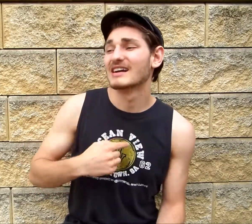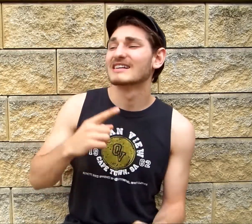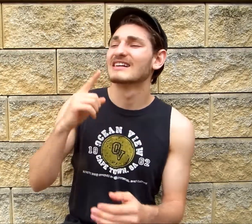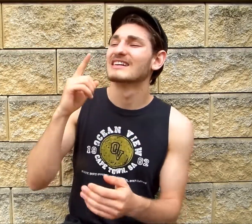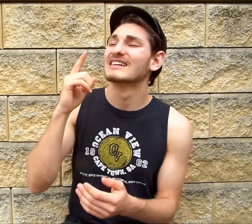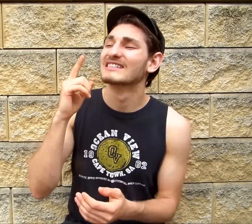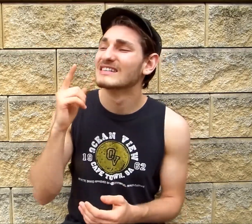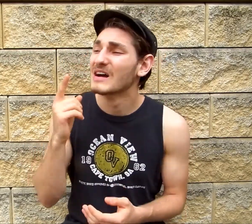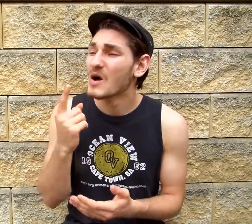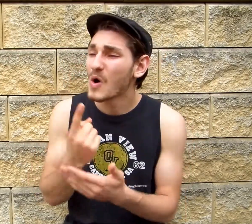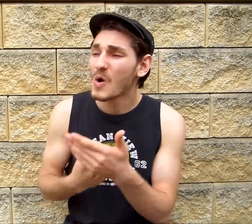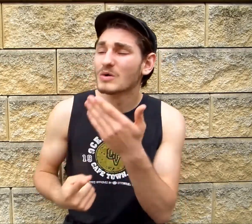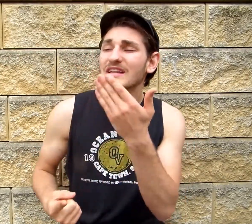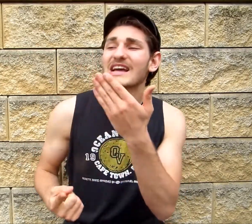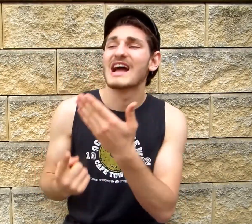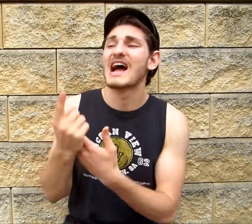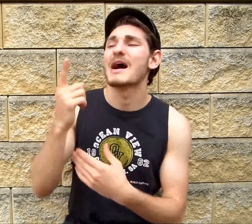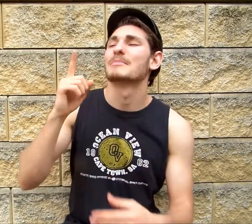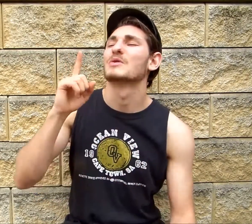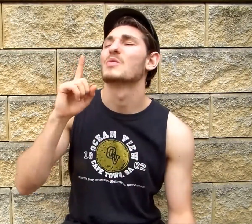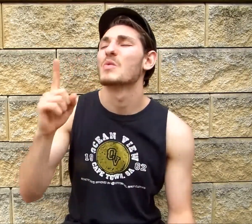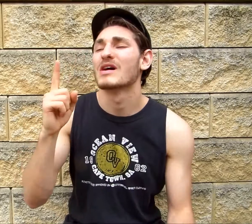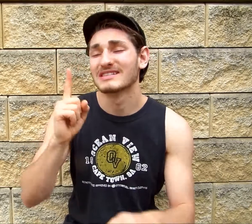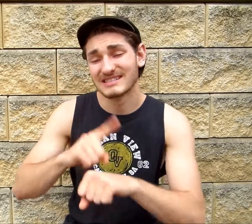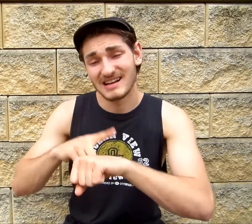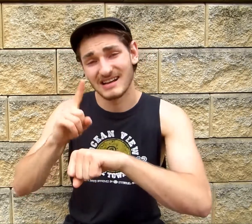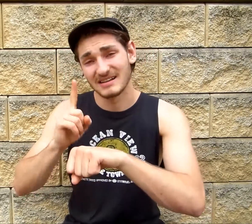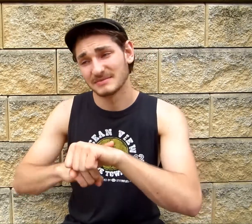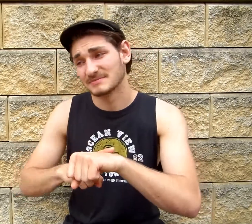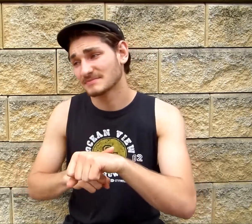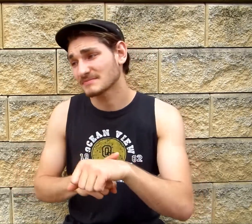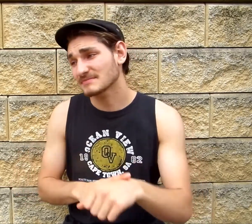When I say it only happened once,